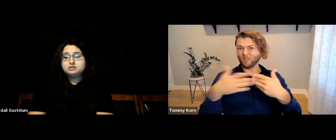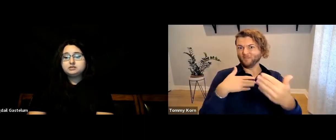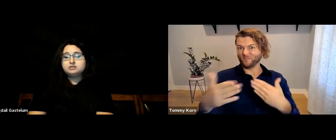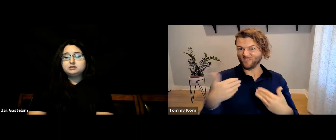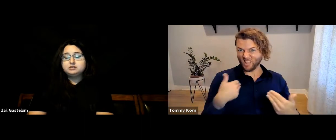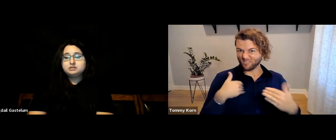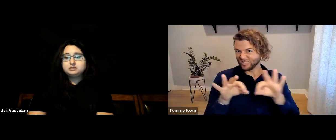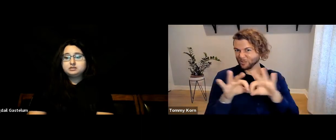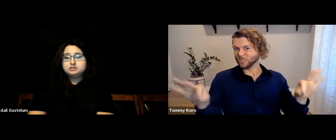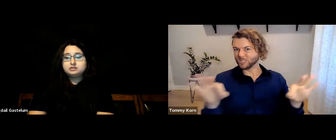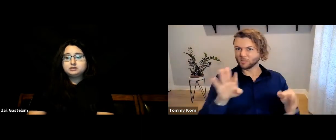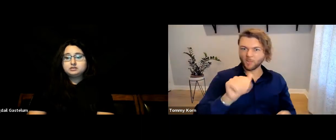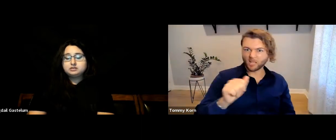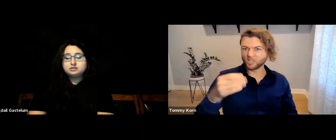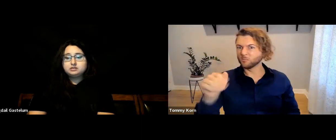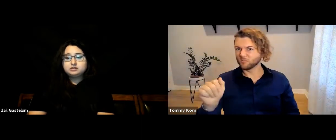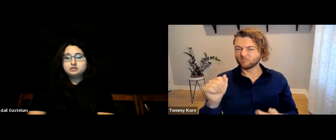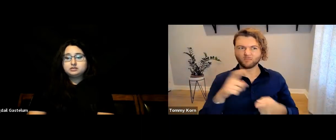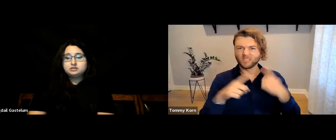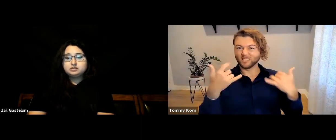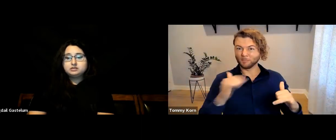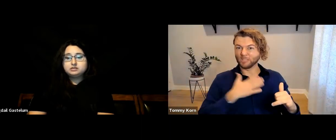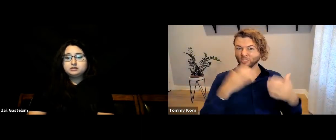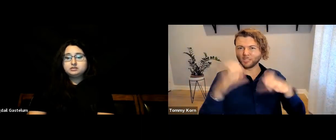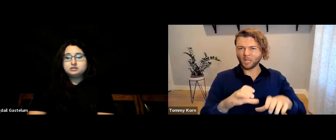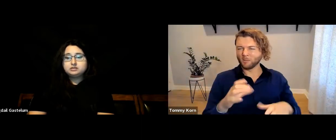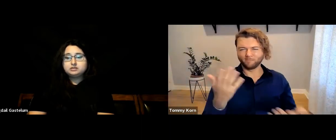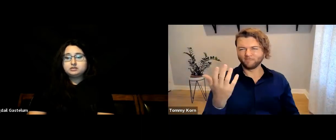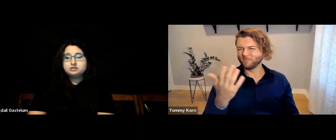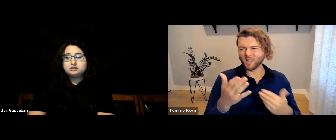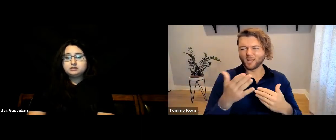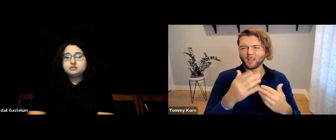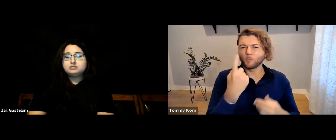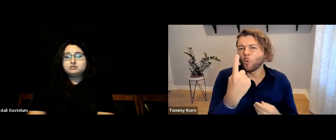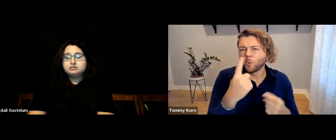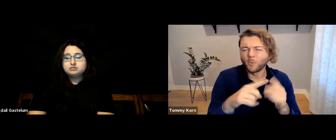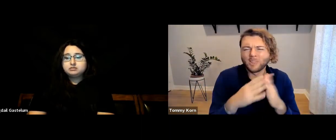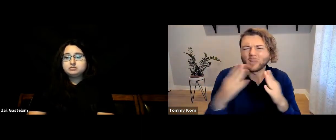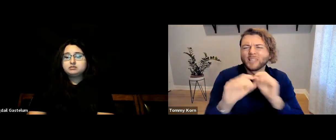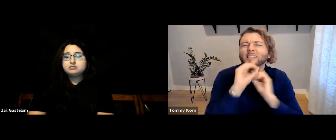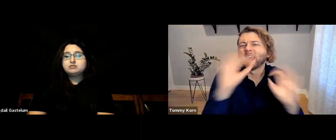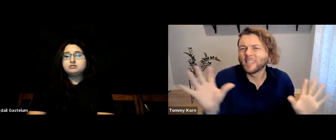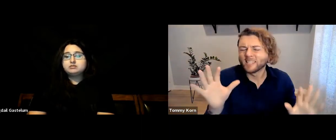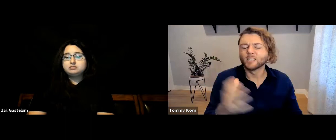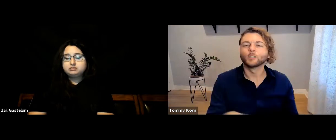even if they have a bachelor’s or master’s, they simply won’t be hired.